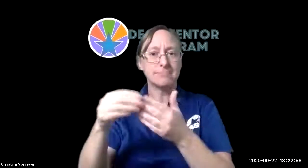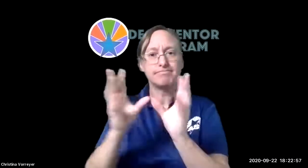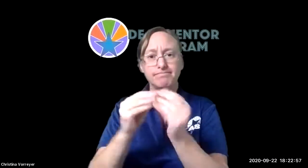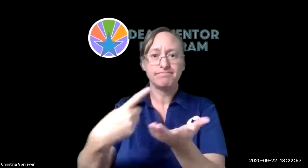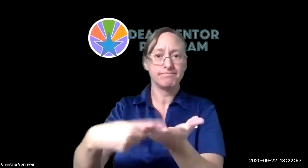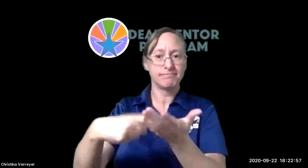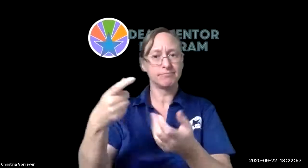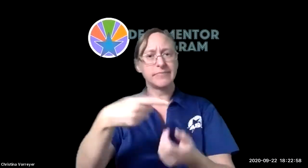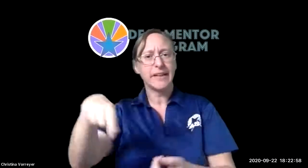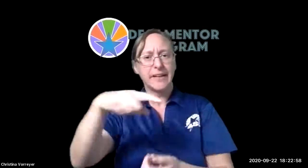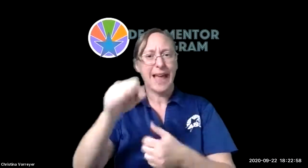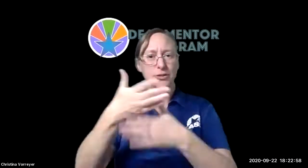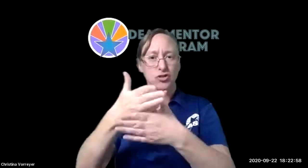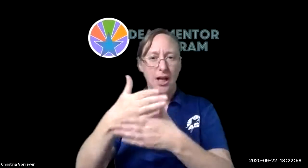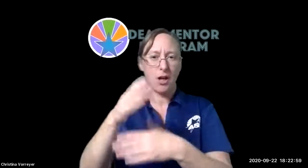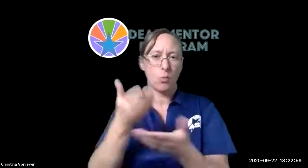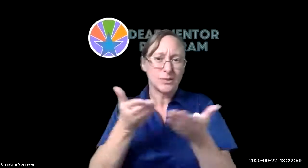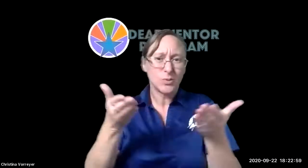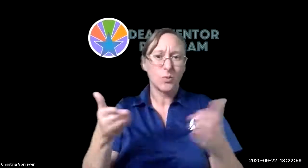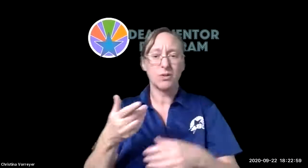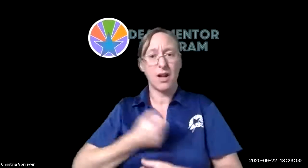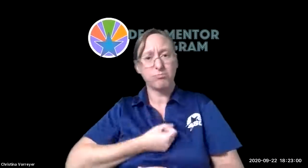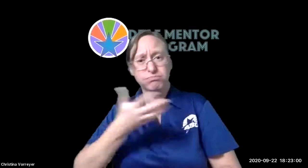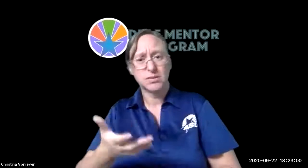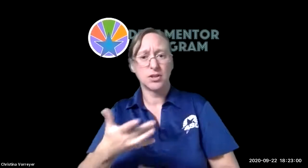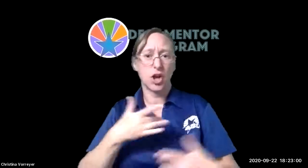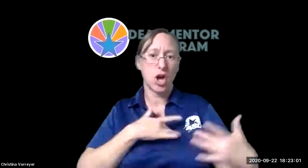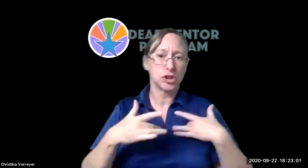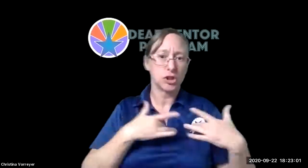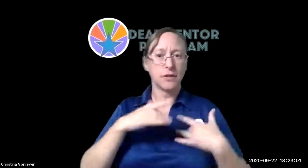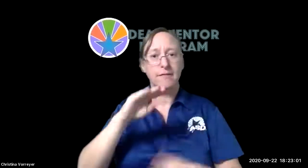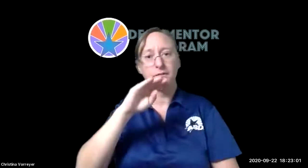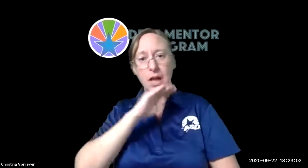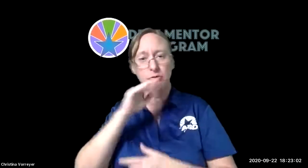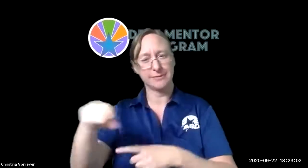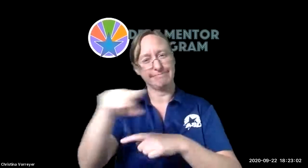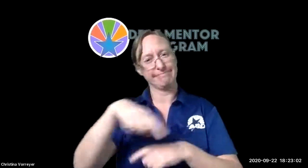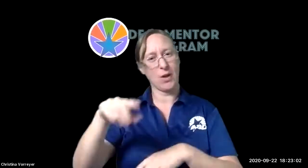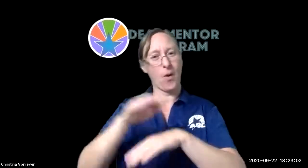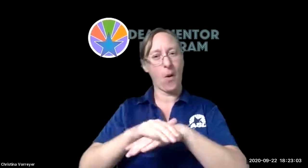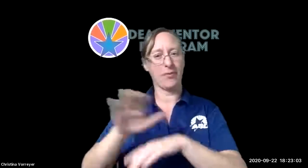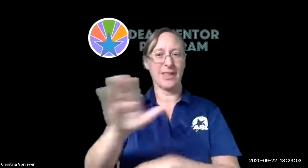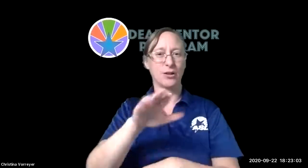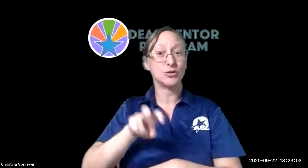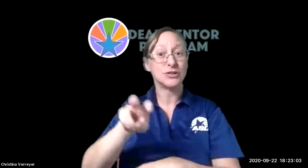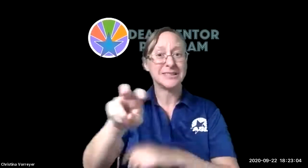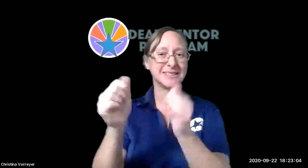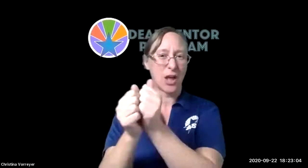conversation but one parent will lead the discussion they can share resources express